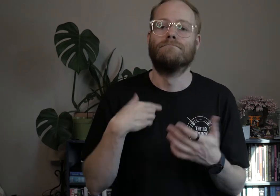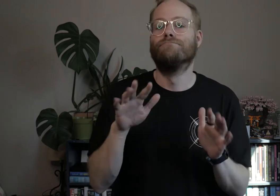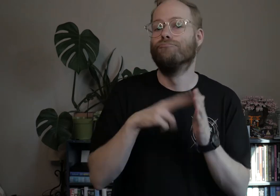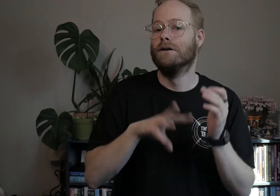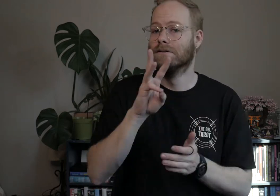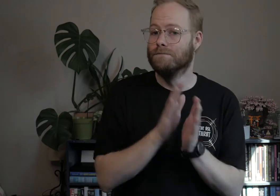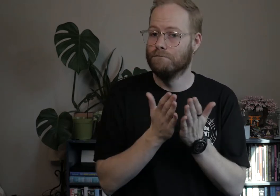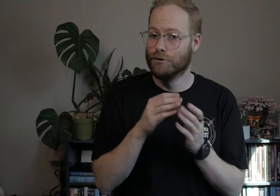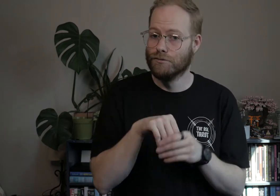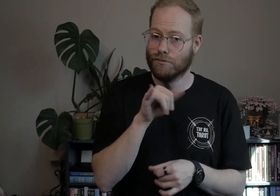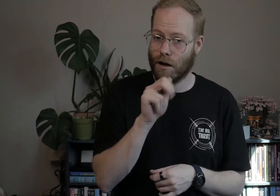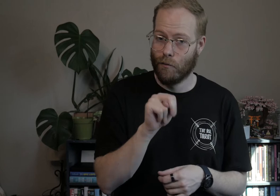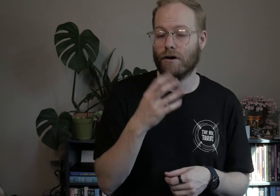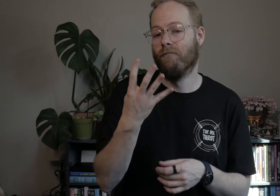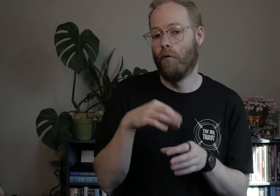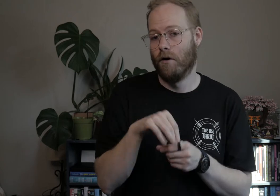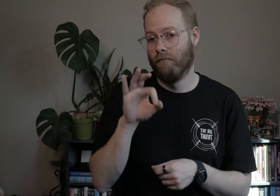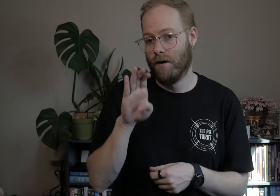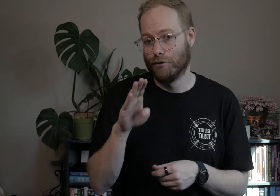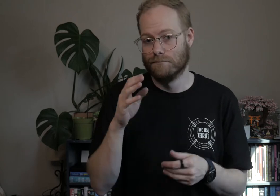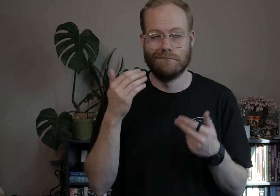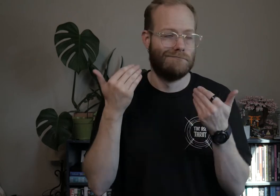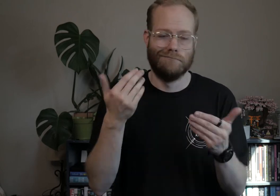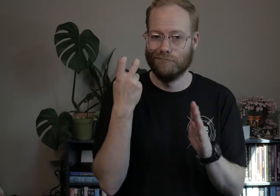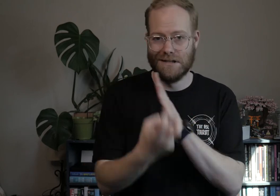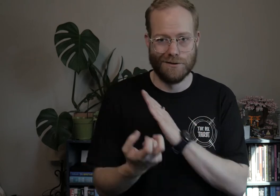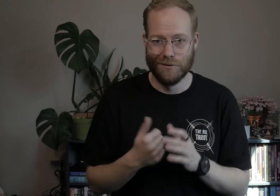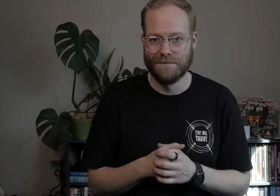I read six books in January, and four in February, so let’s right into it.